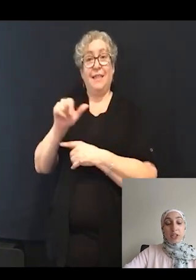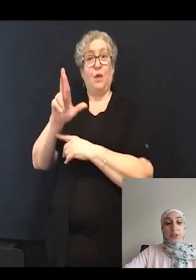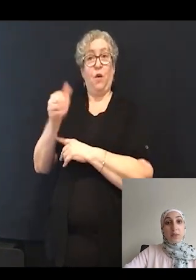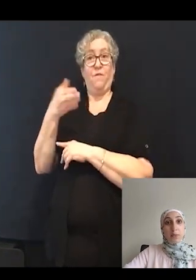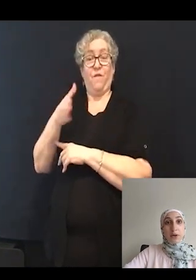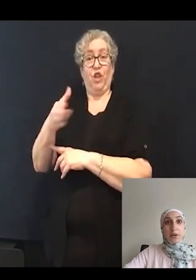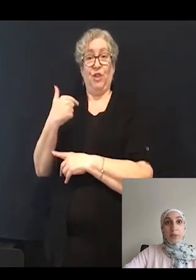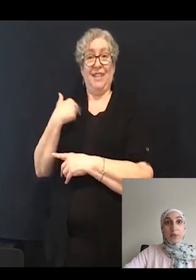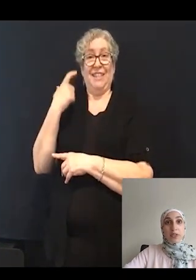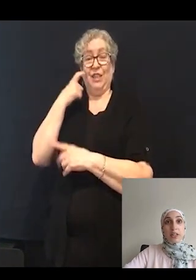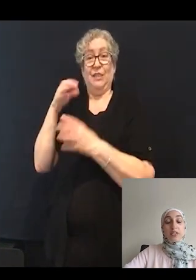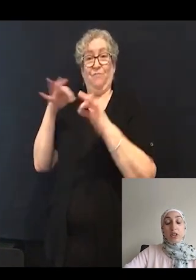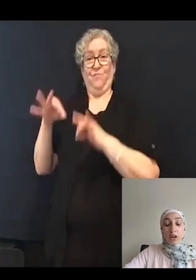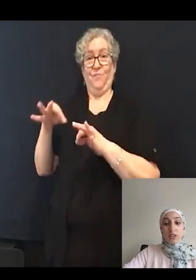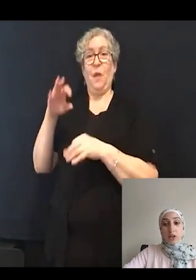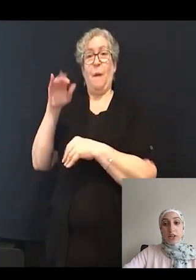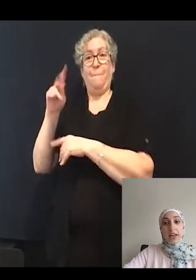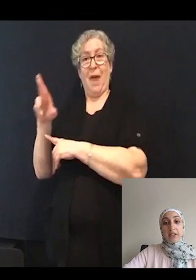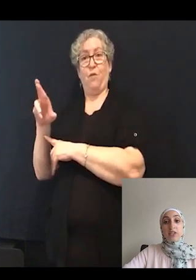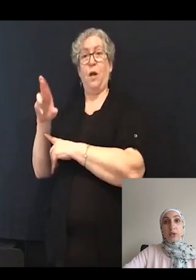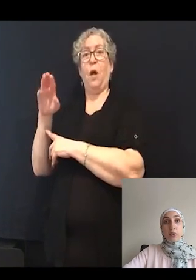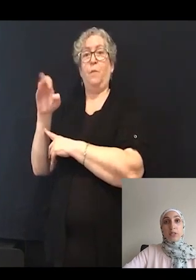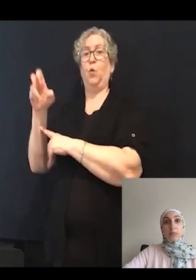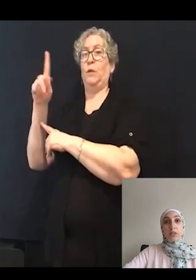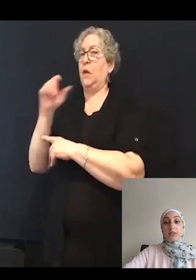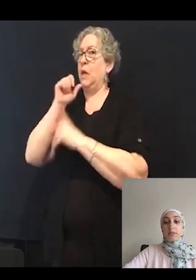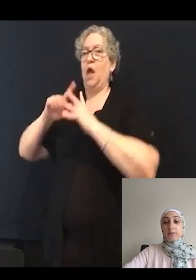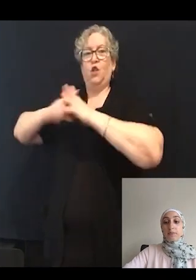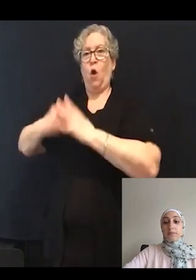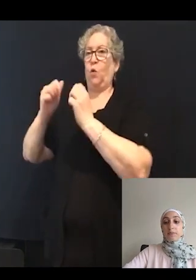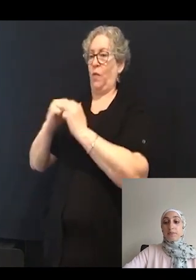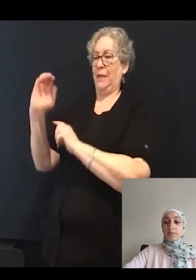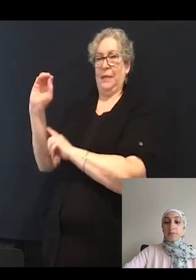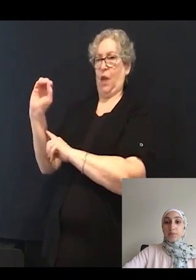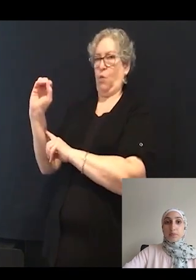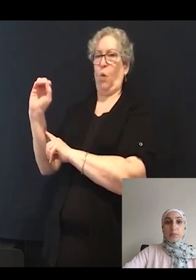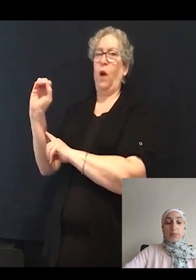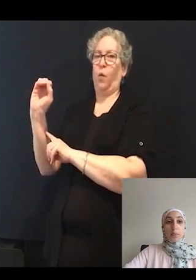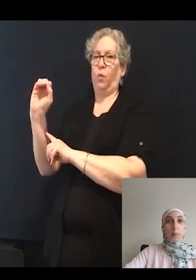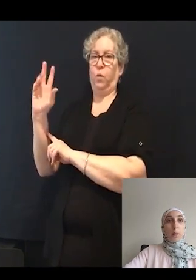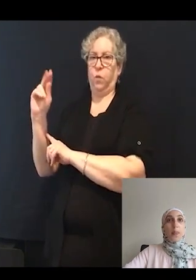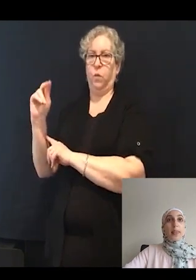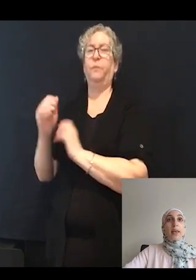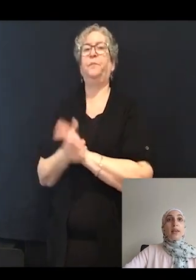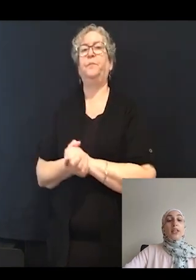here, the Mariner mutant, is not starting at a zero response.